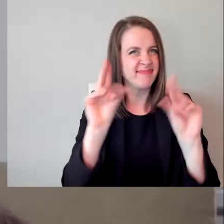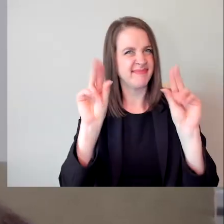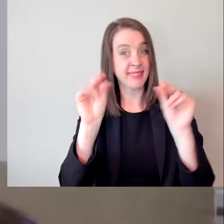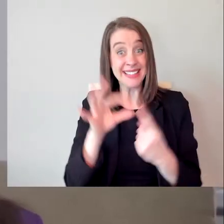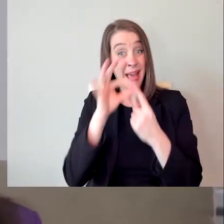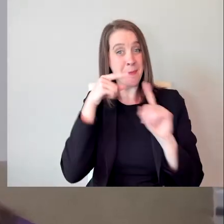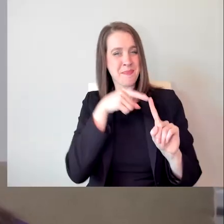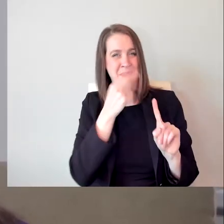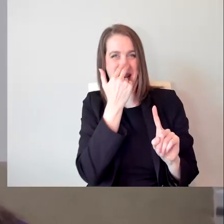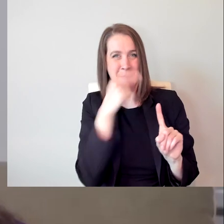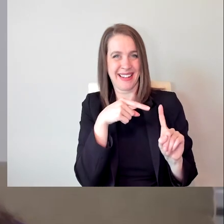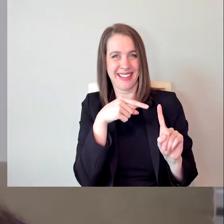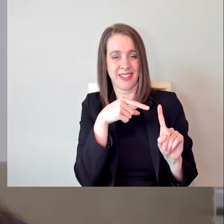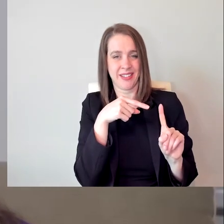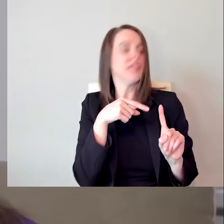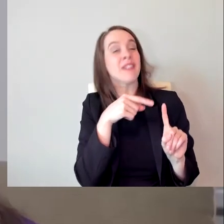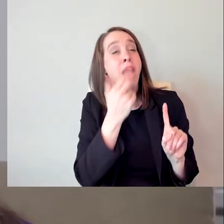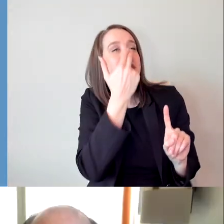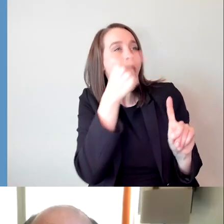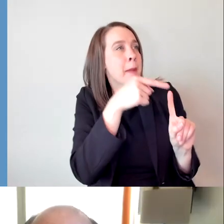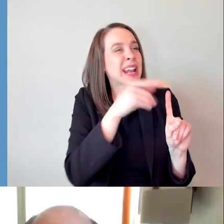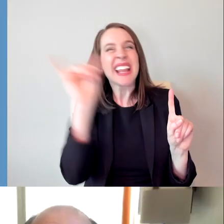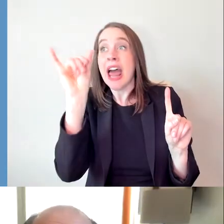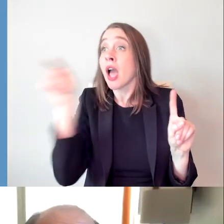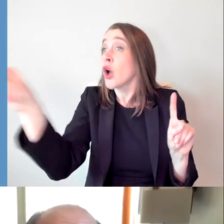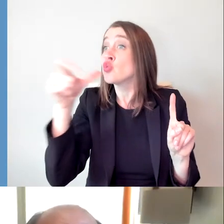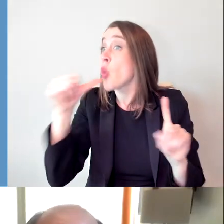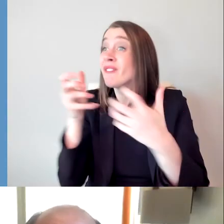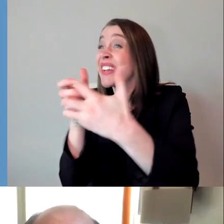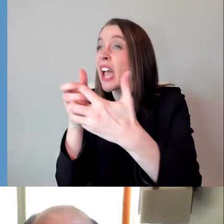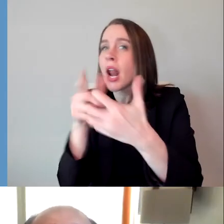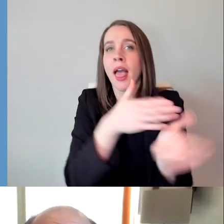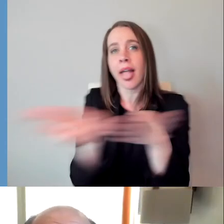Because comedy is like the home of misfits. Right. In my comedy career, was basically